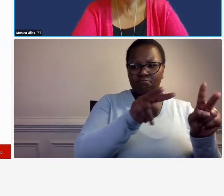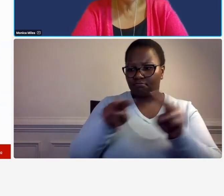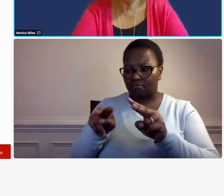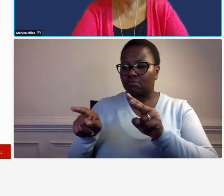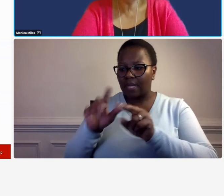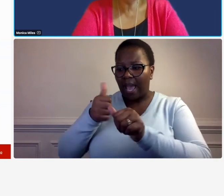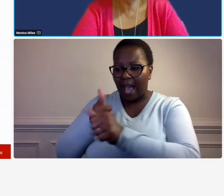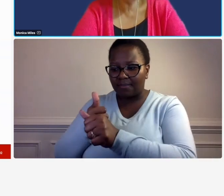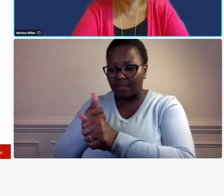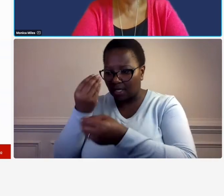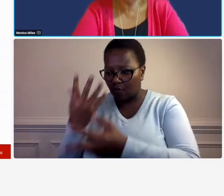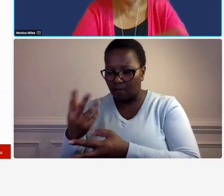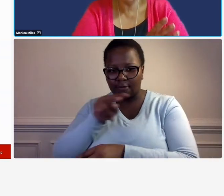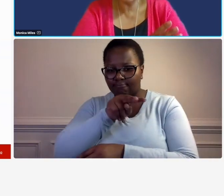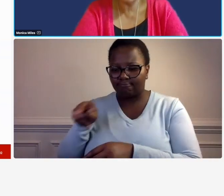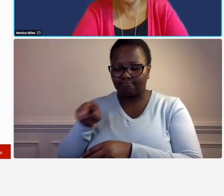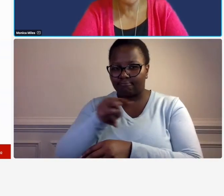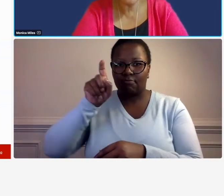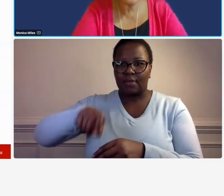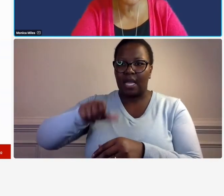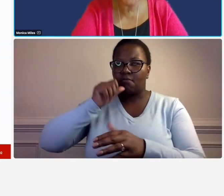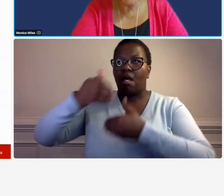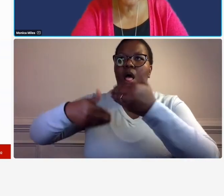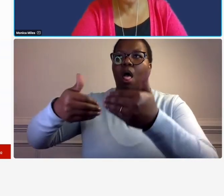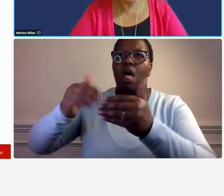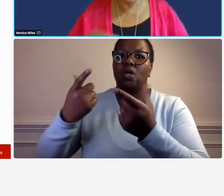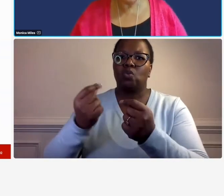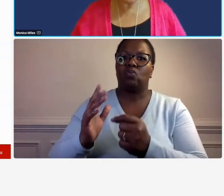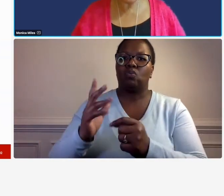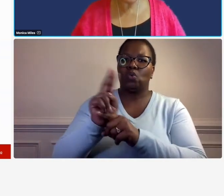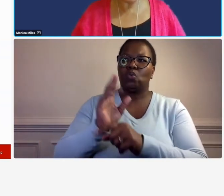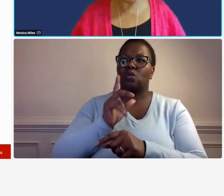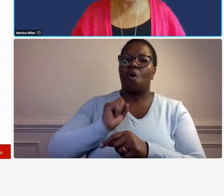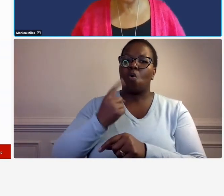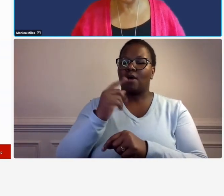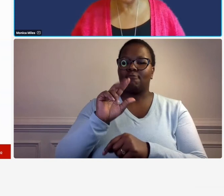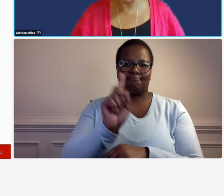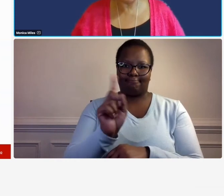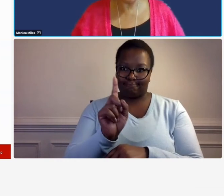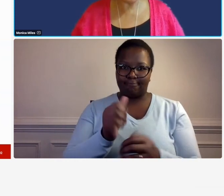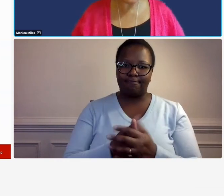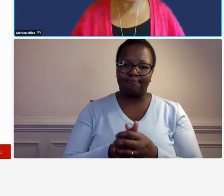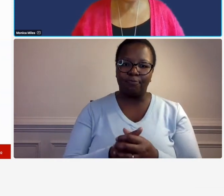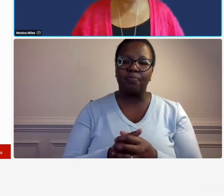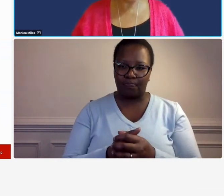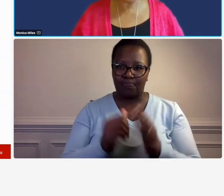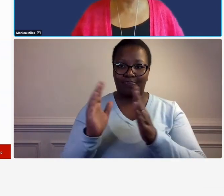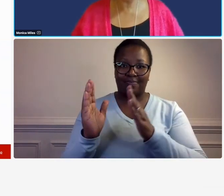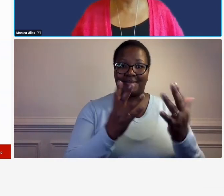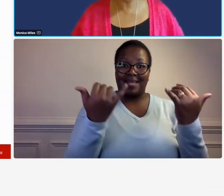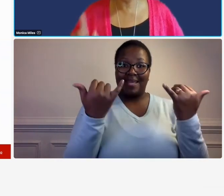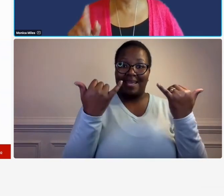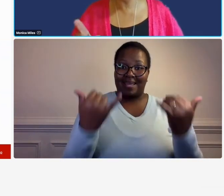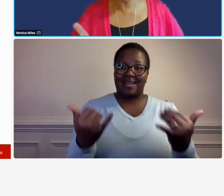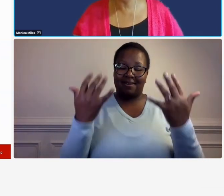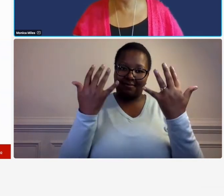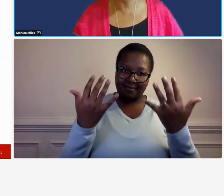so don't just roll them through okay okay so that is policies and procedures the the thing i didn't